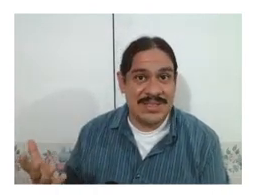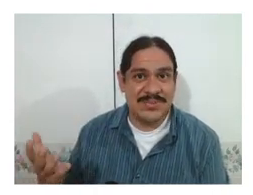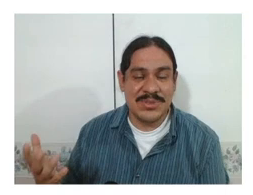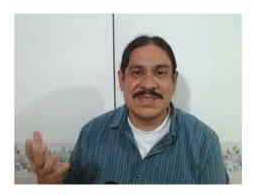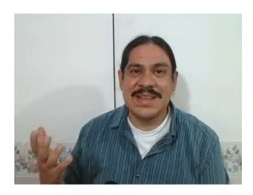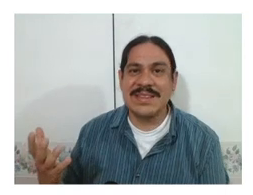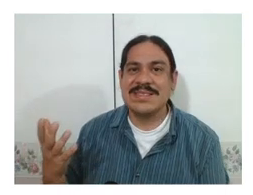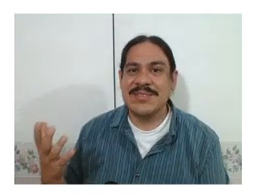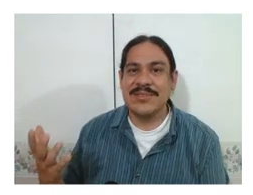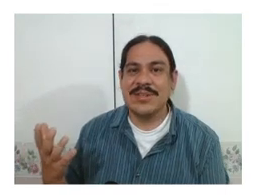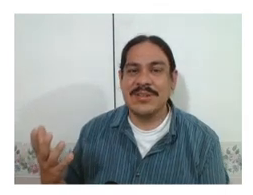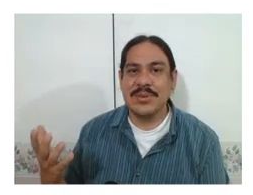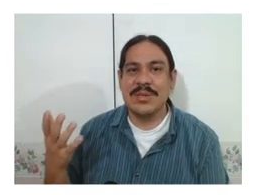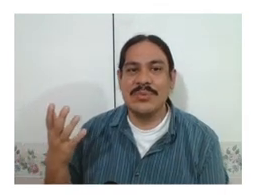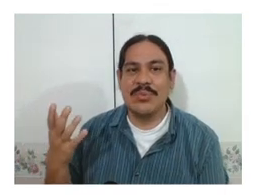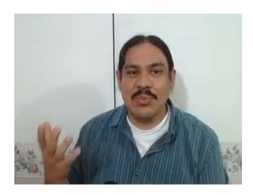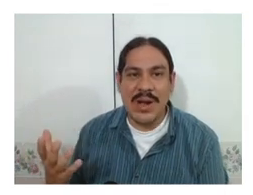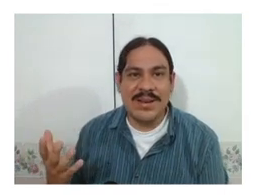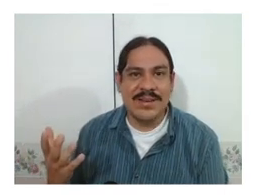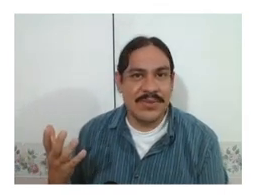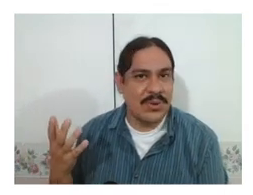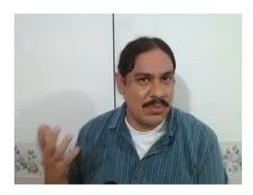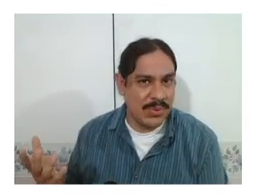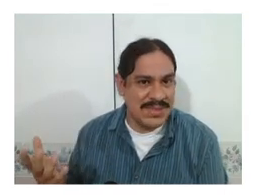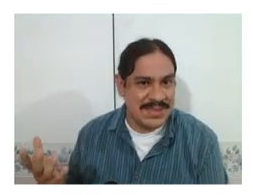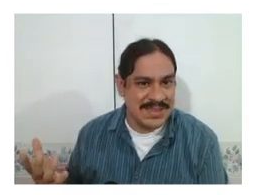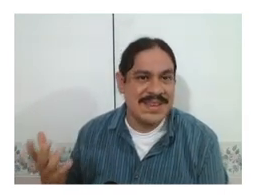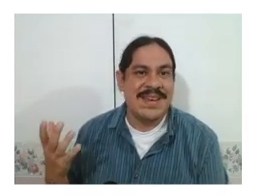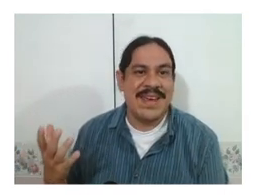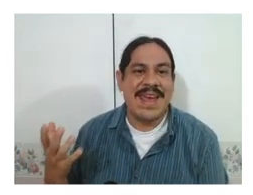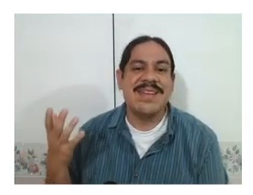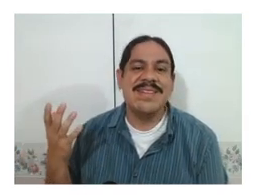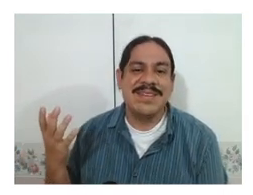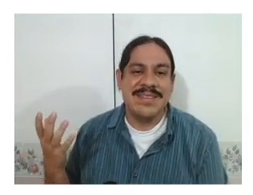where the signs differ